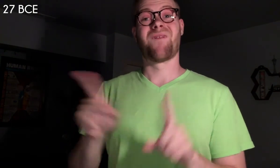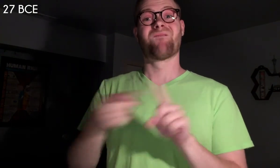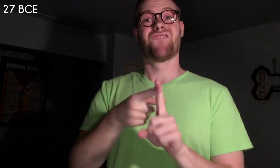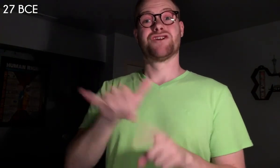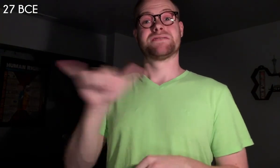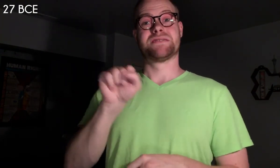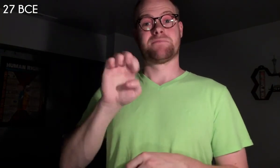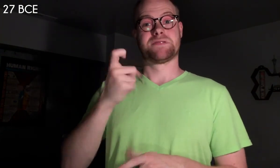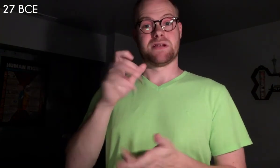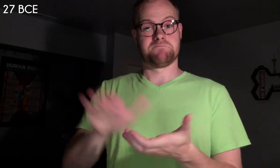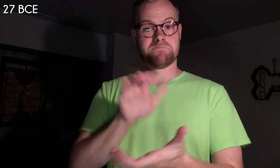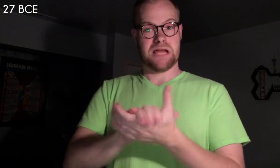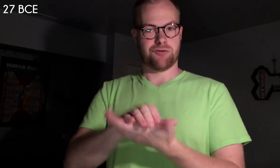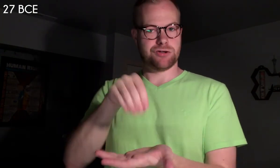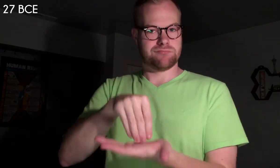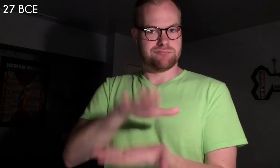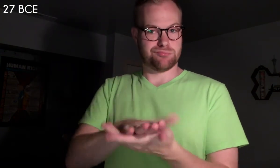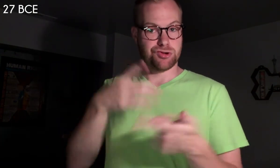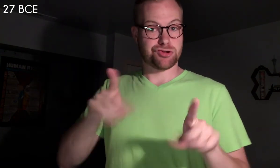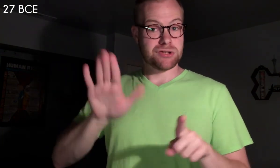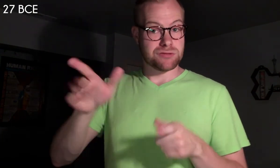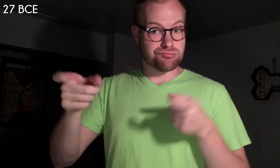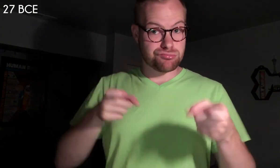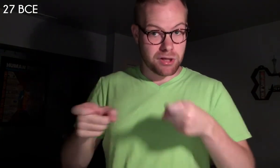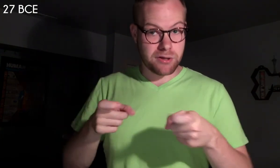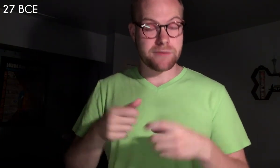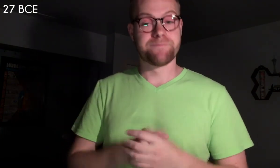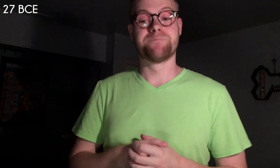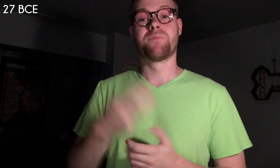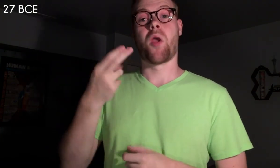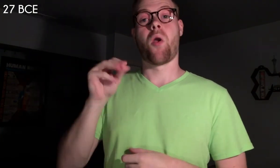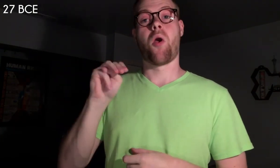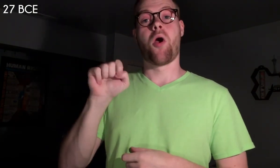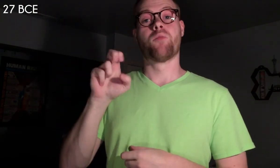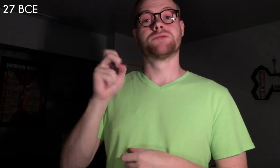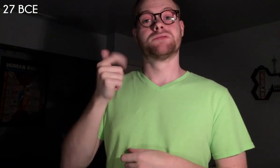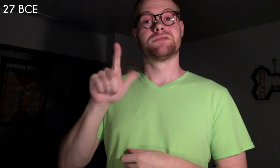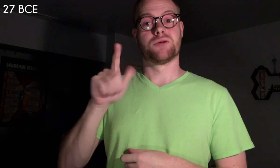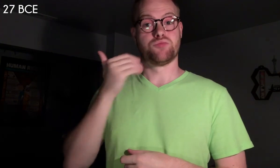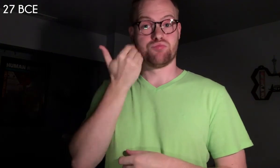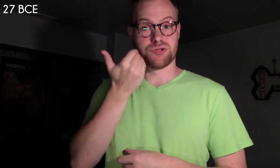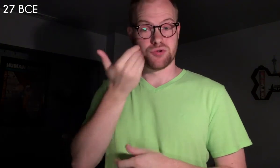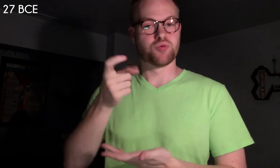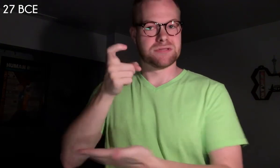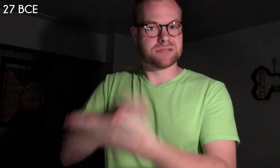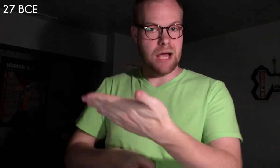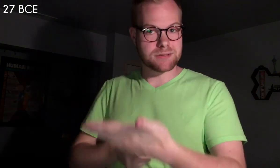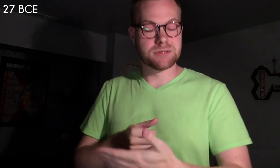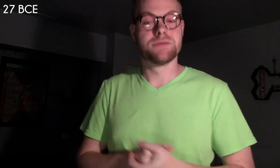The first recorded same-sex marriage occurs during his reign, homosexual prostitution is taxed,